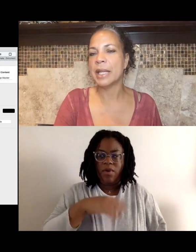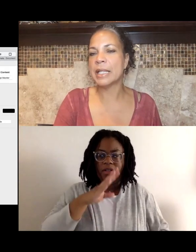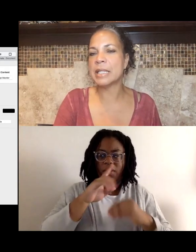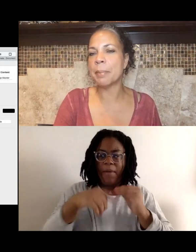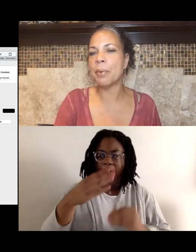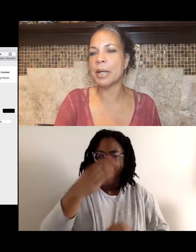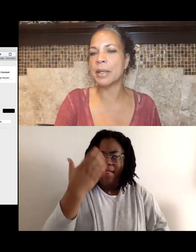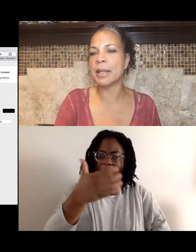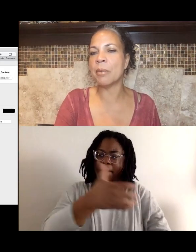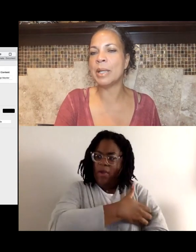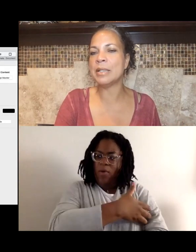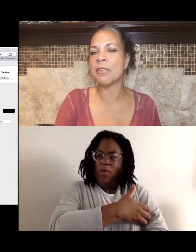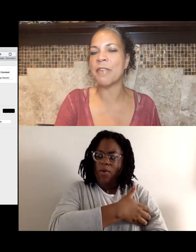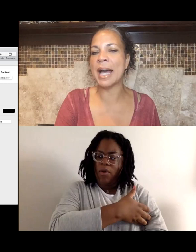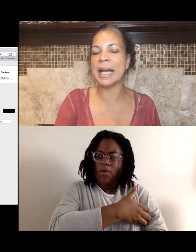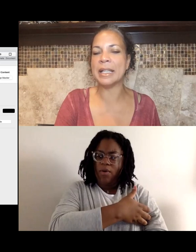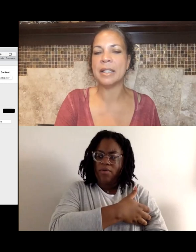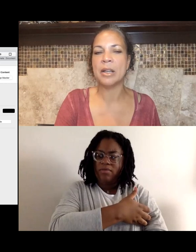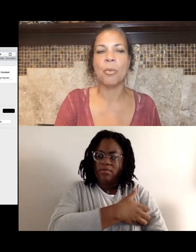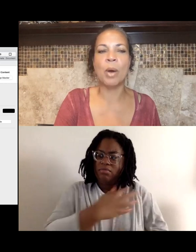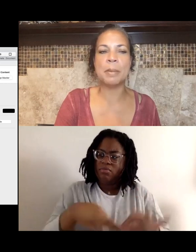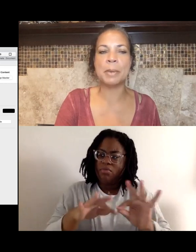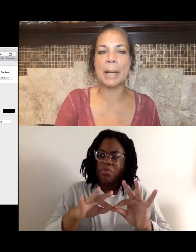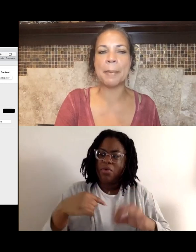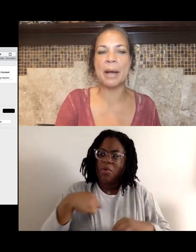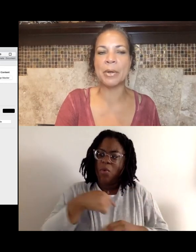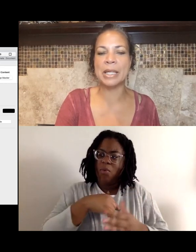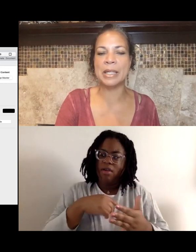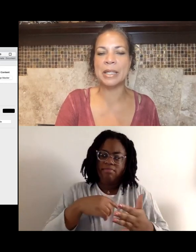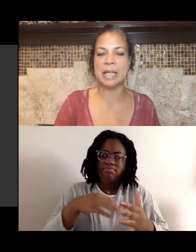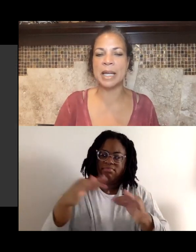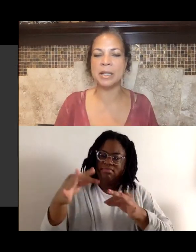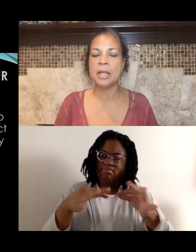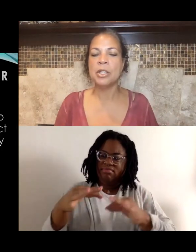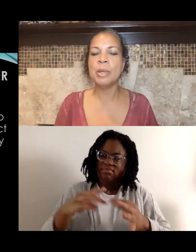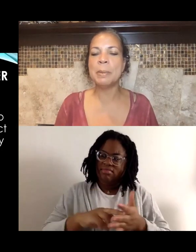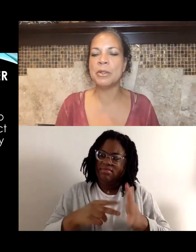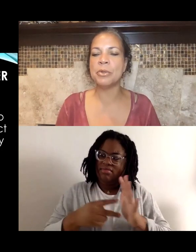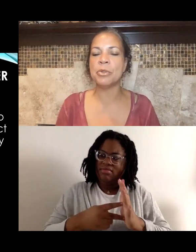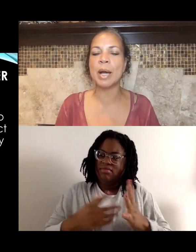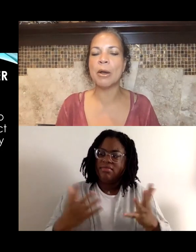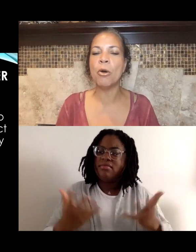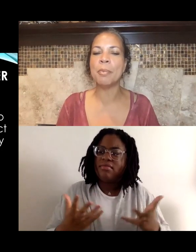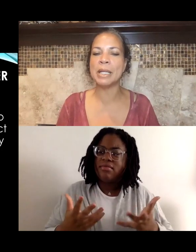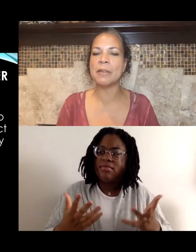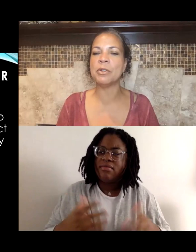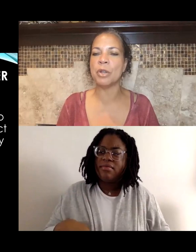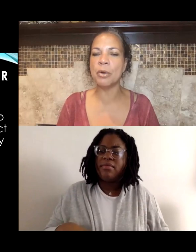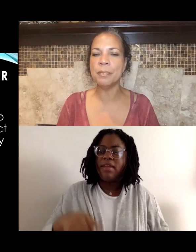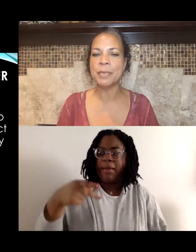it's important that we define what Black Power is. And Huey P. Newton, who I hope many of you know,